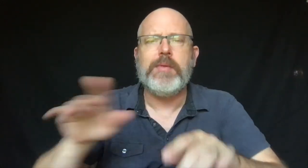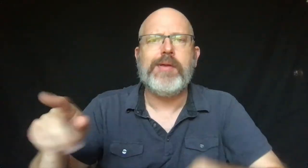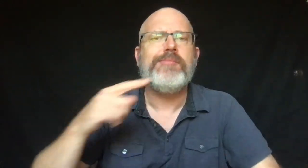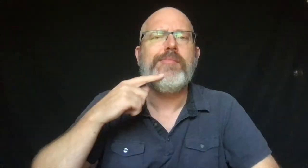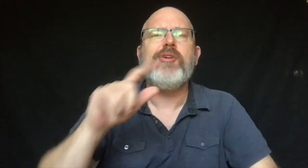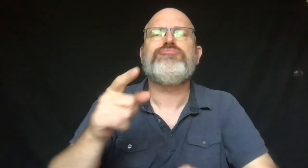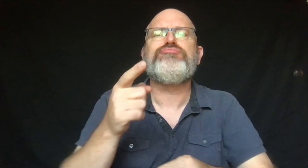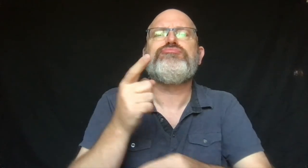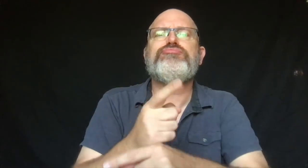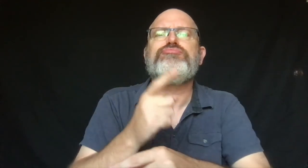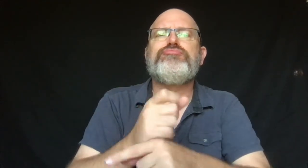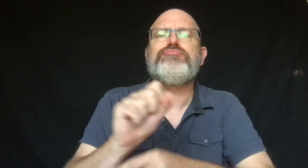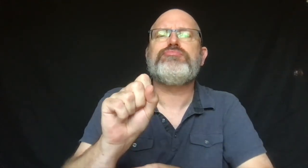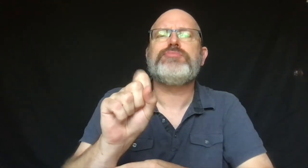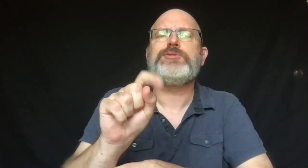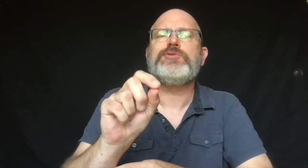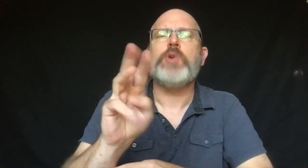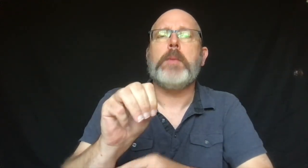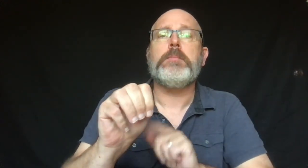They would run and check the news.